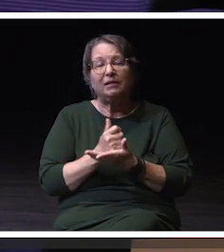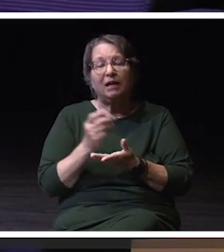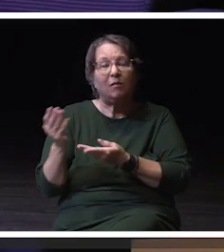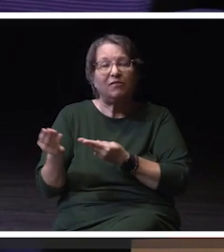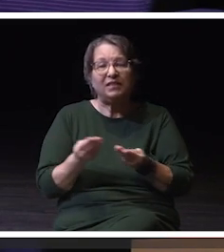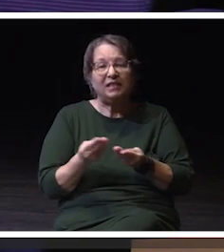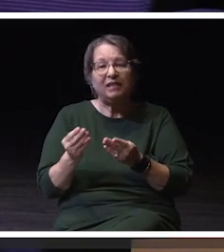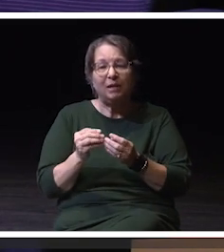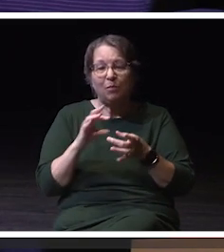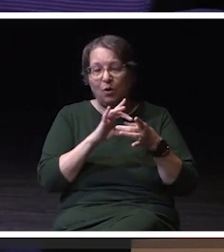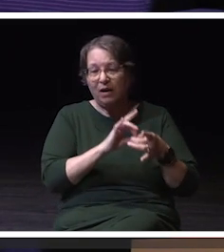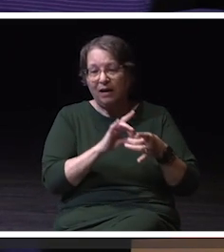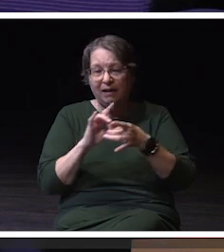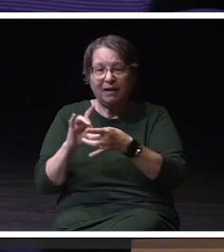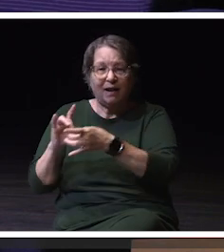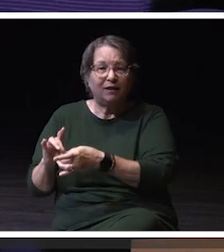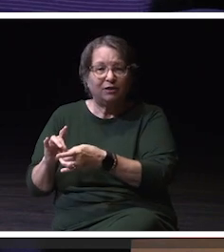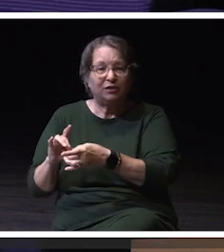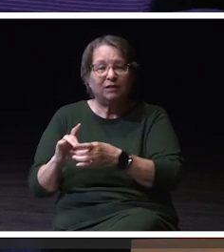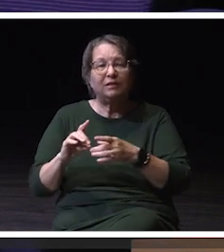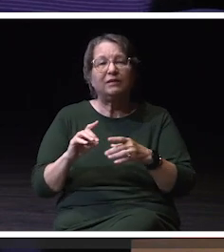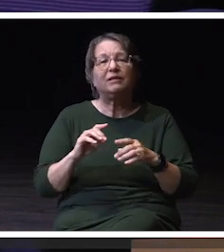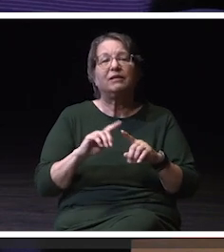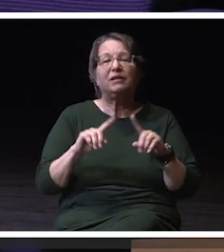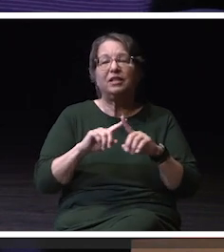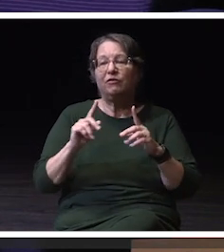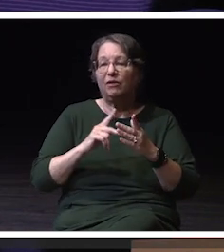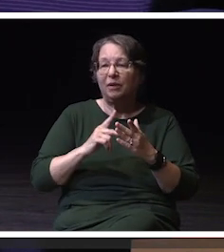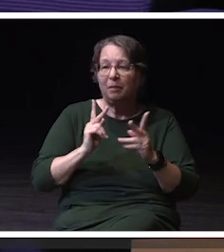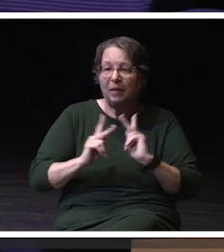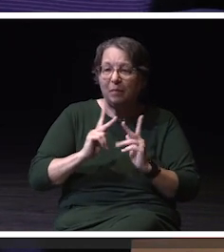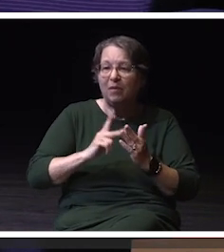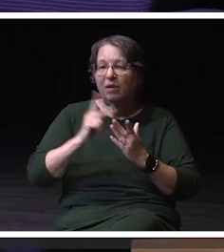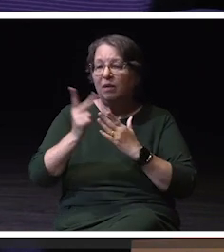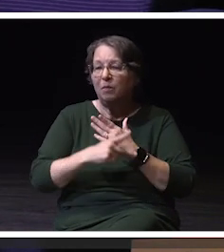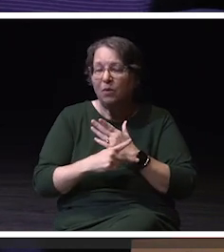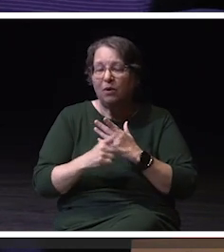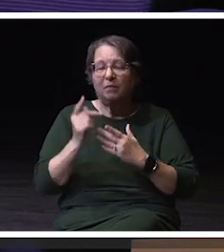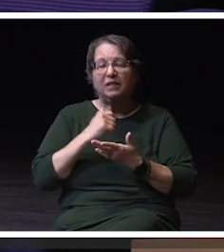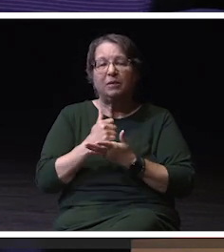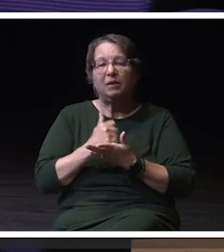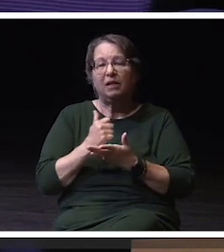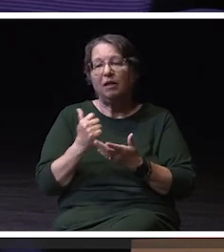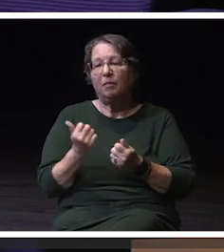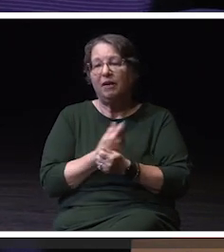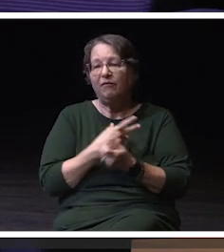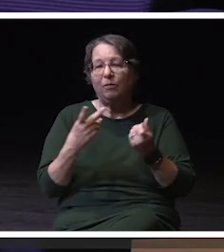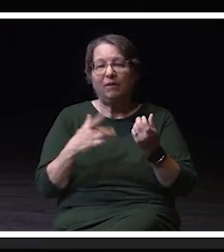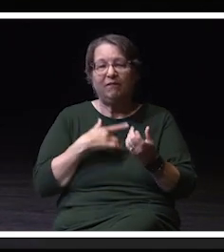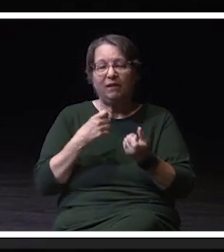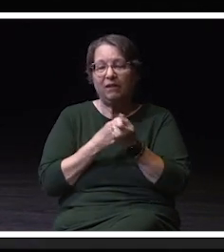between the communities and people and programs that will help everybody be supported here. That's fantastic.